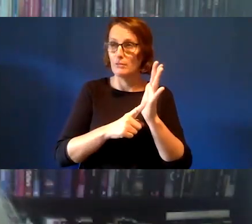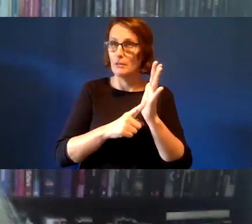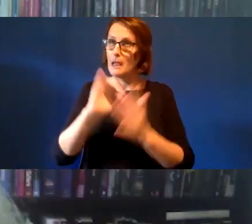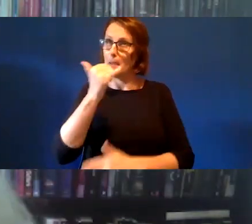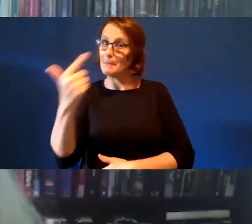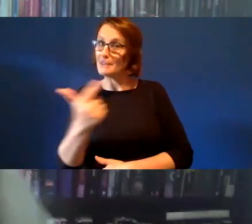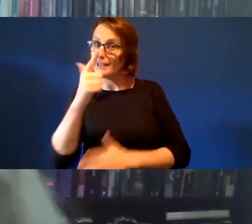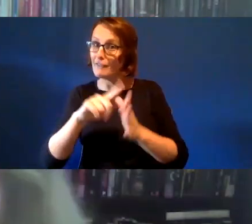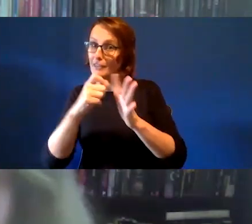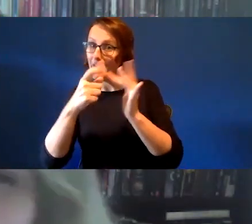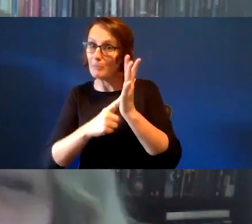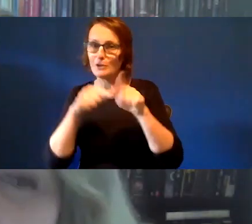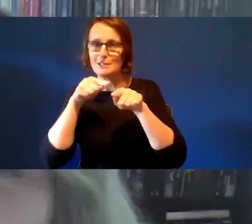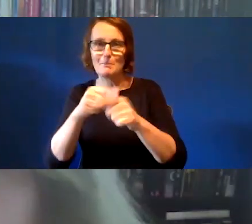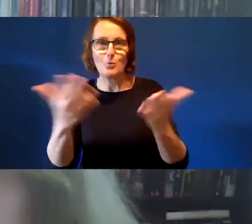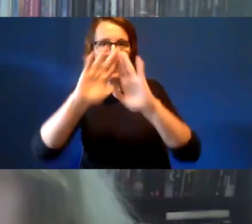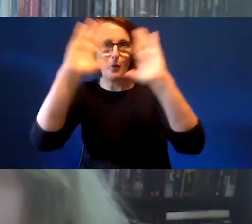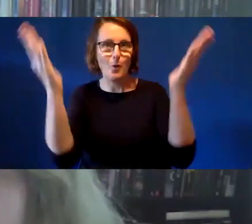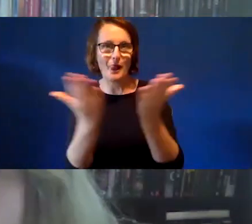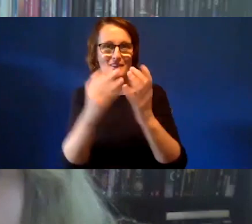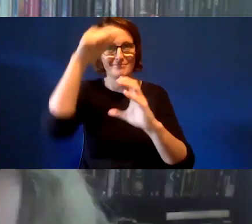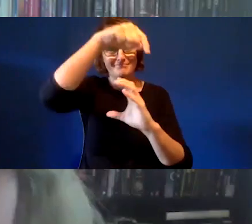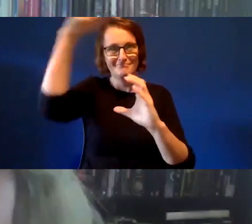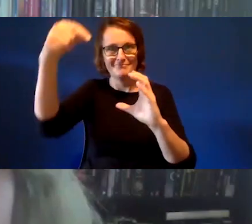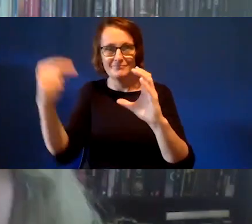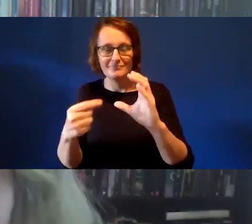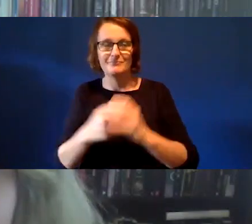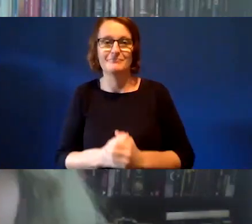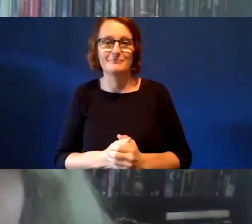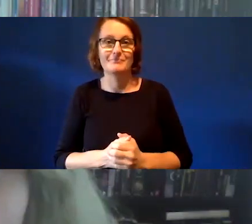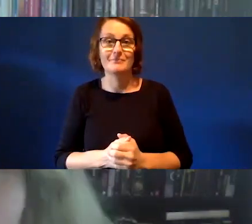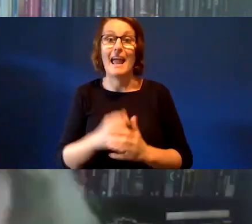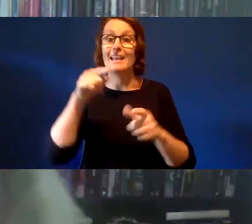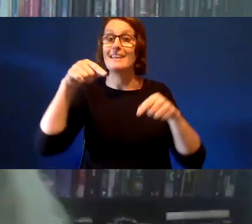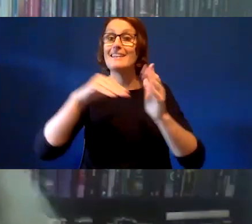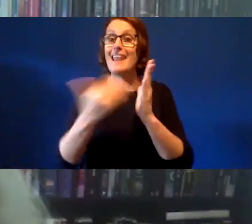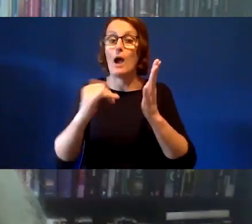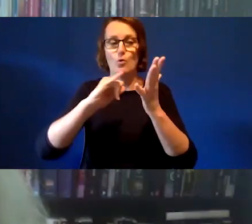April in others. It is also during a super moon, which means that the